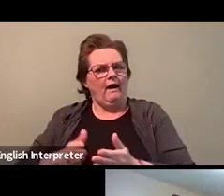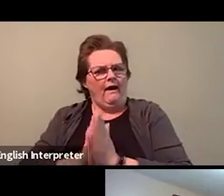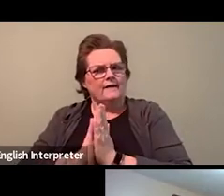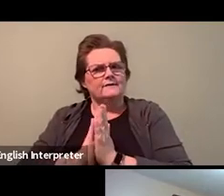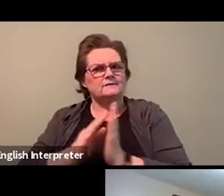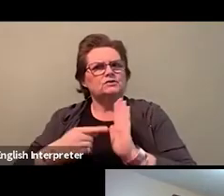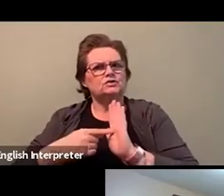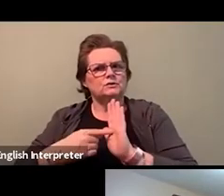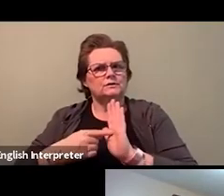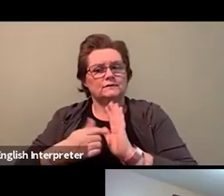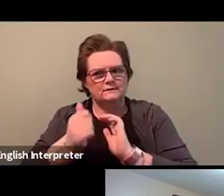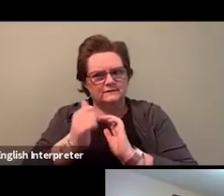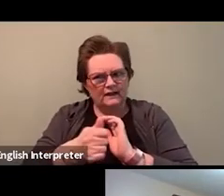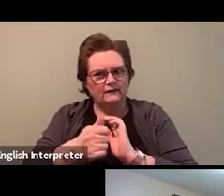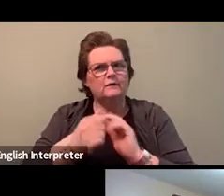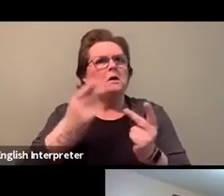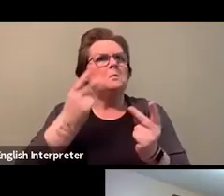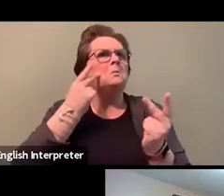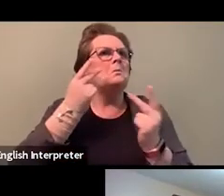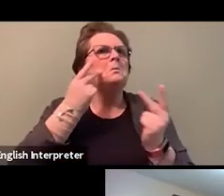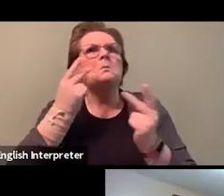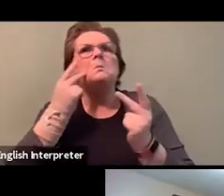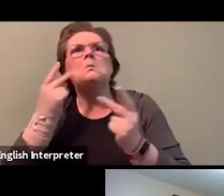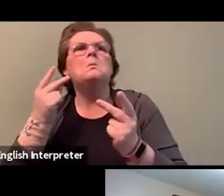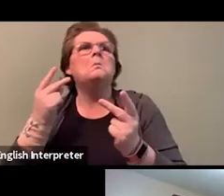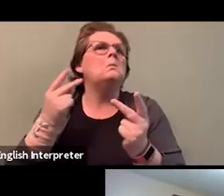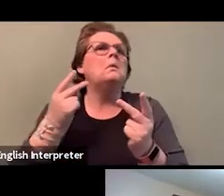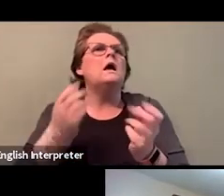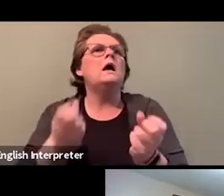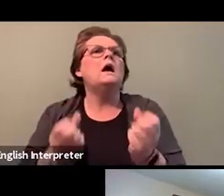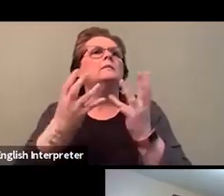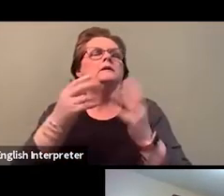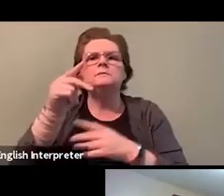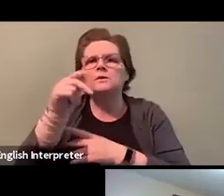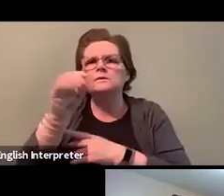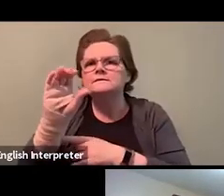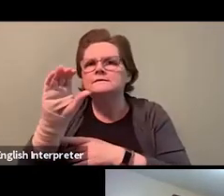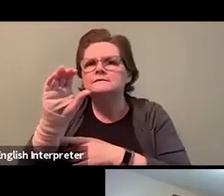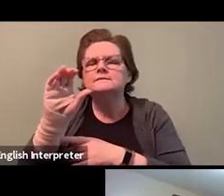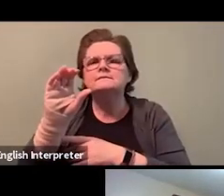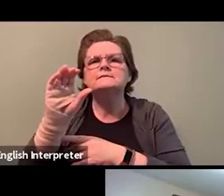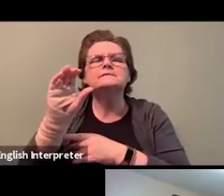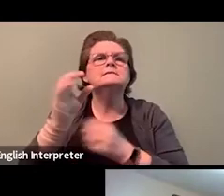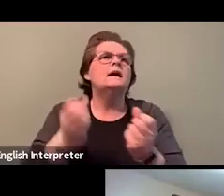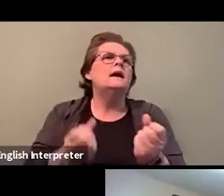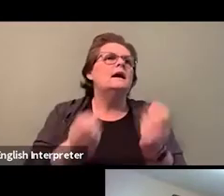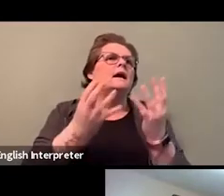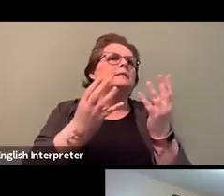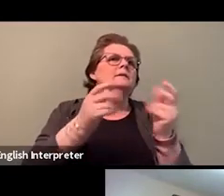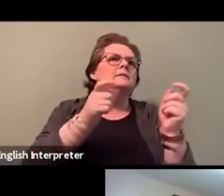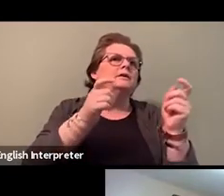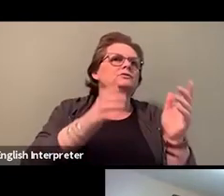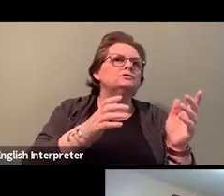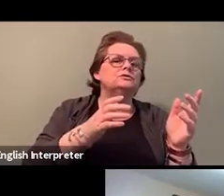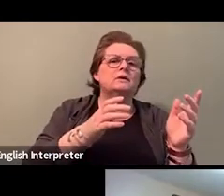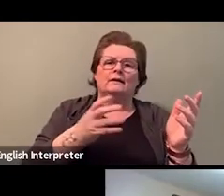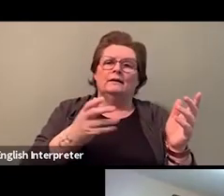in terms of identifying racialized people and managers. I totally know that's not appropriate or acceptable, but it was a start.